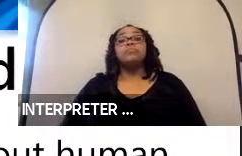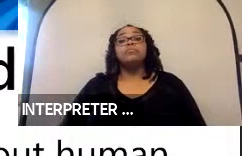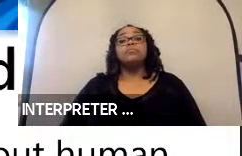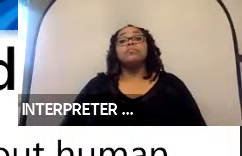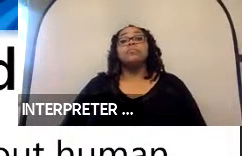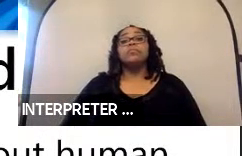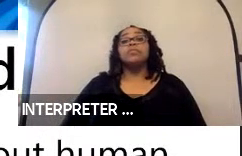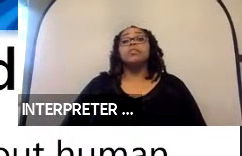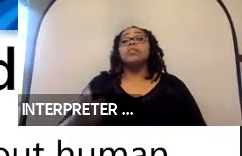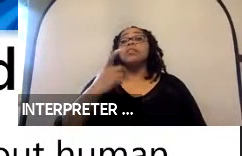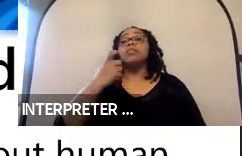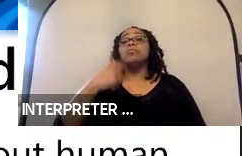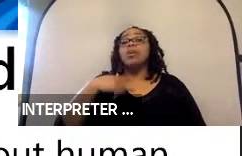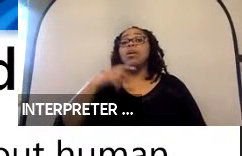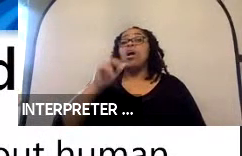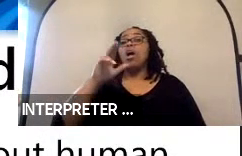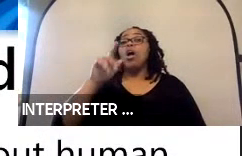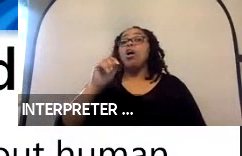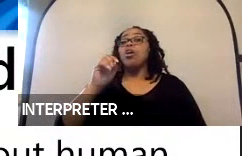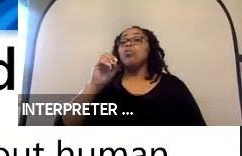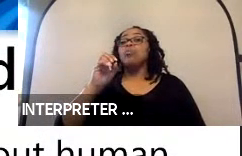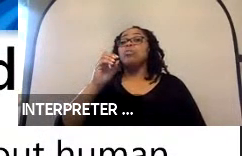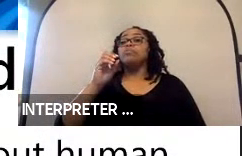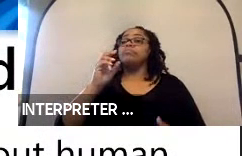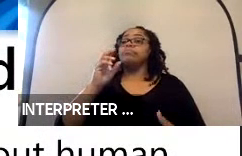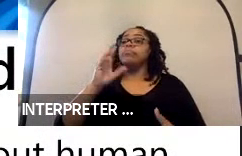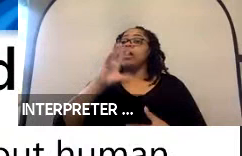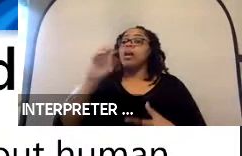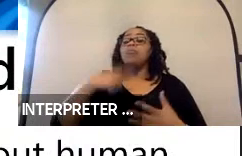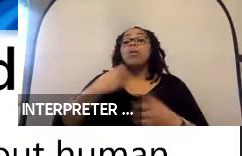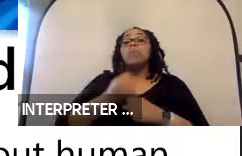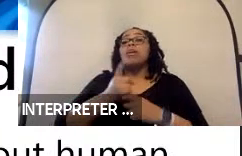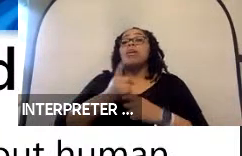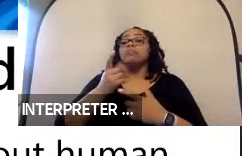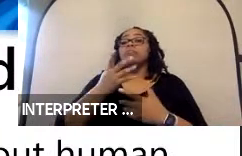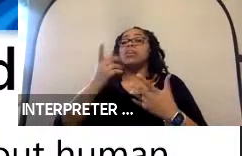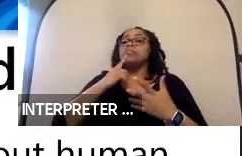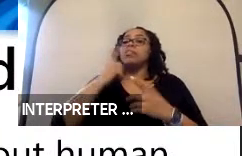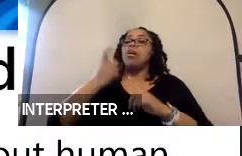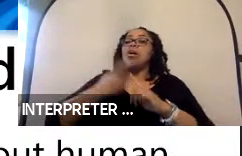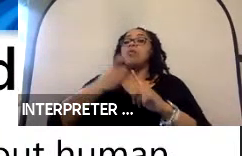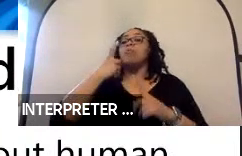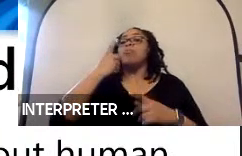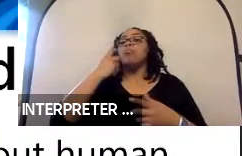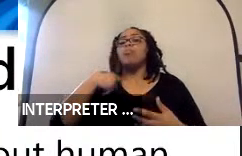make vehicles automated. We saw that there would be a need for when we have automated